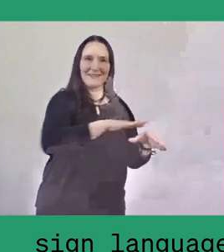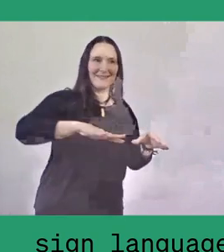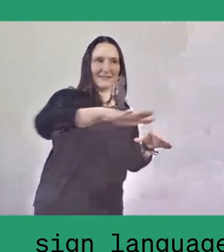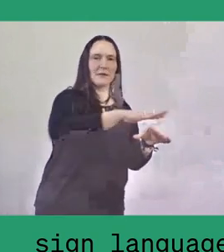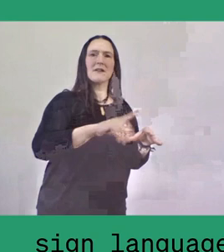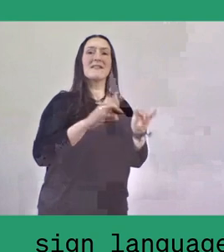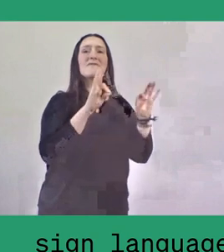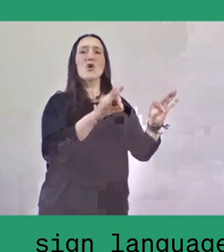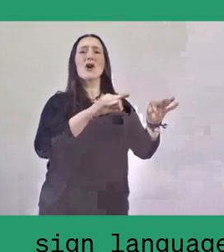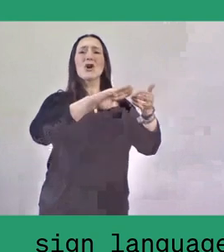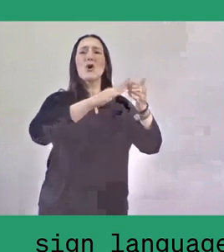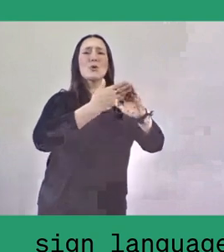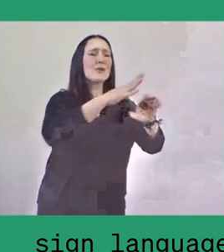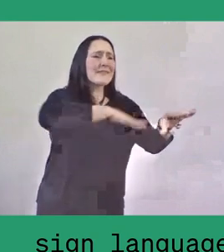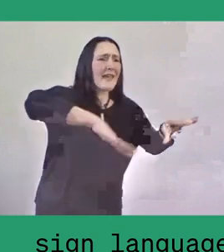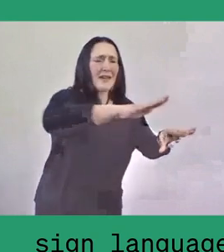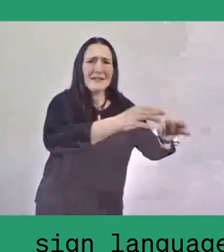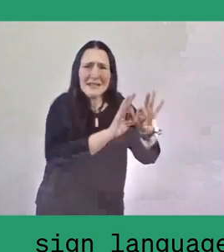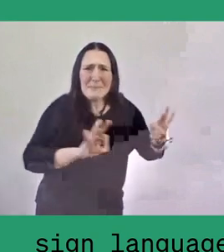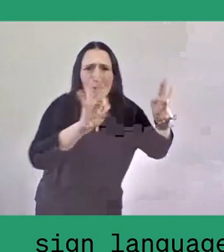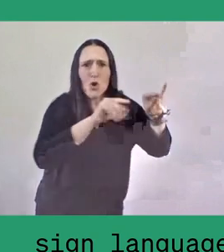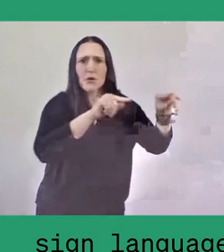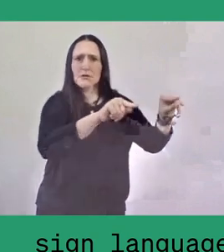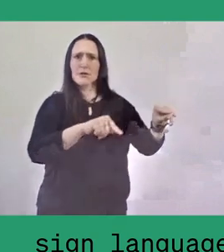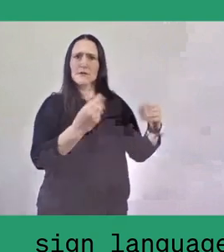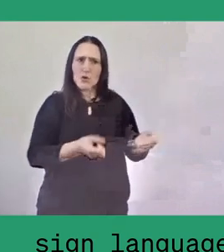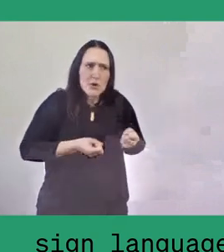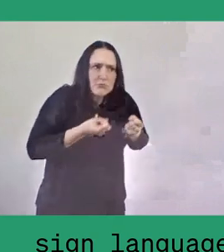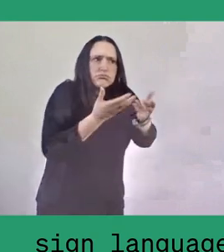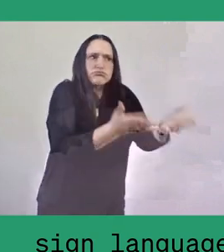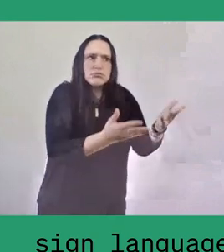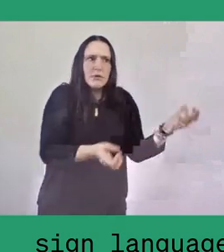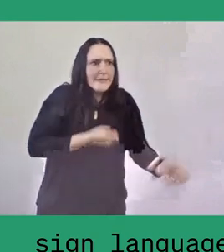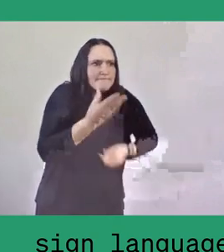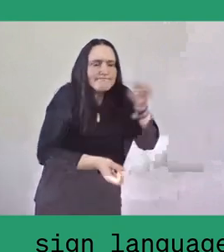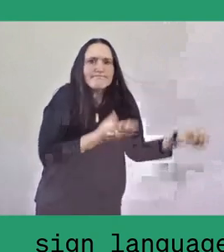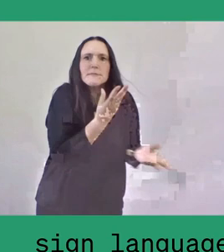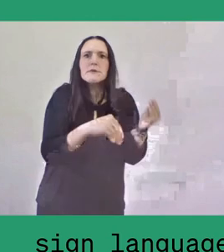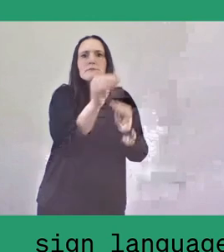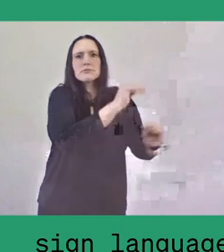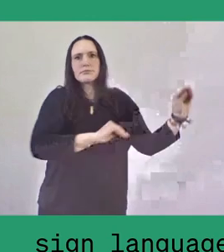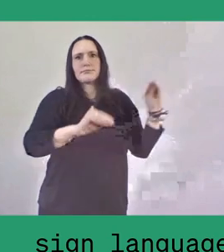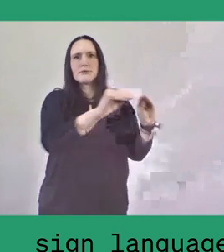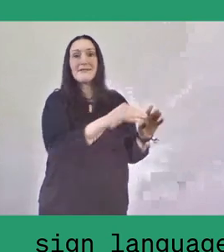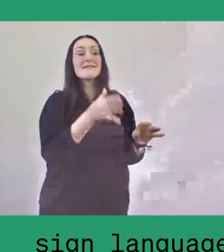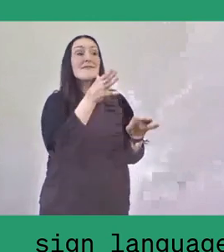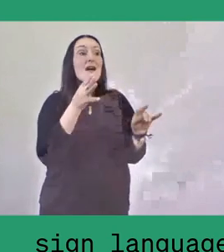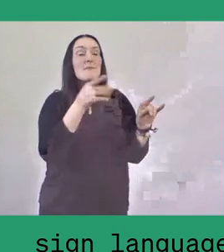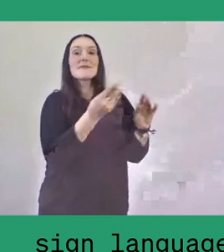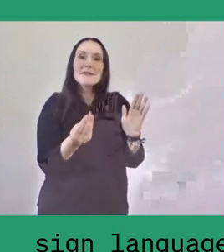to create a liveable and comfortable kampung environment as their home.